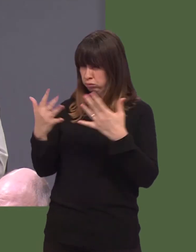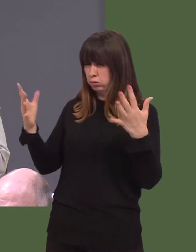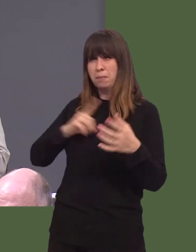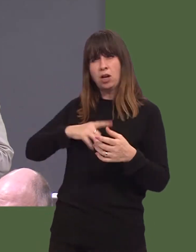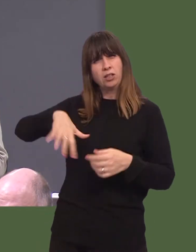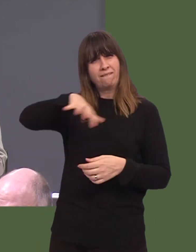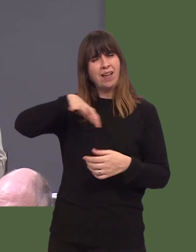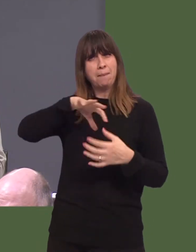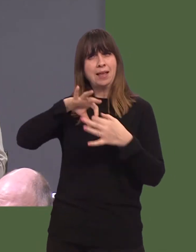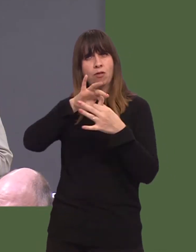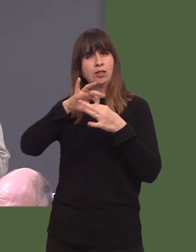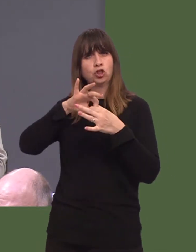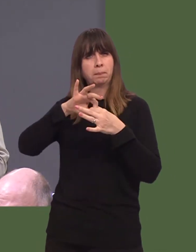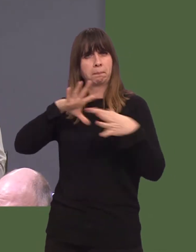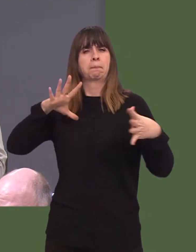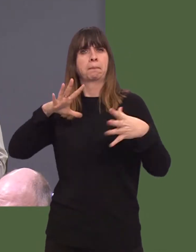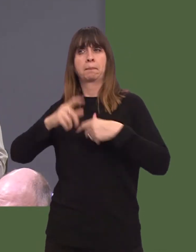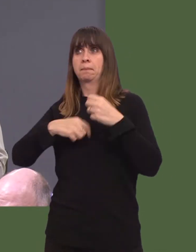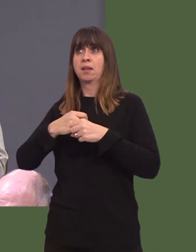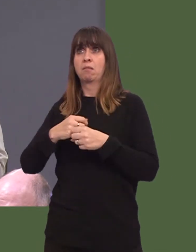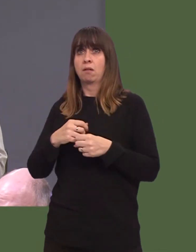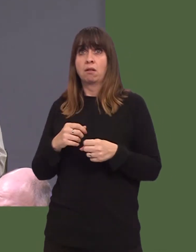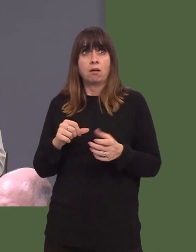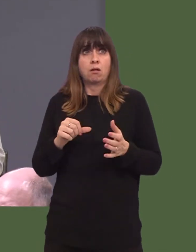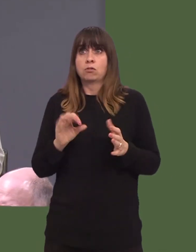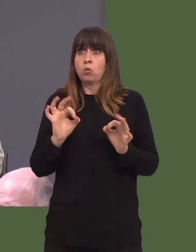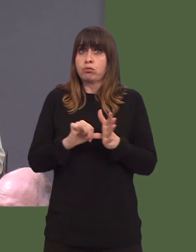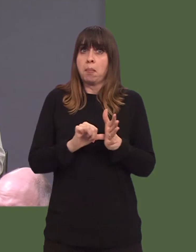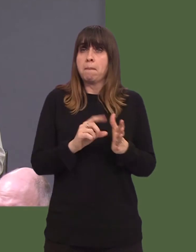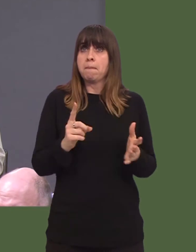So, they didnít have other issues, just literally nowhere else to live.